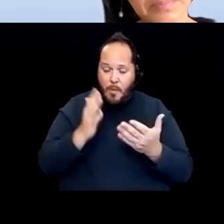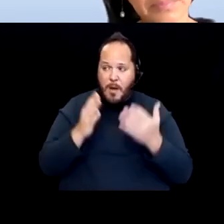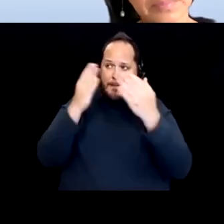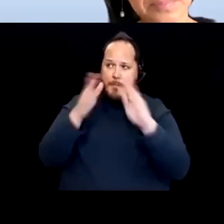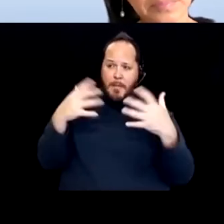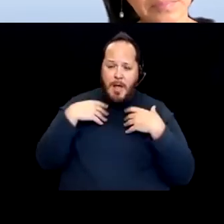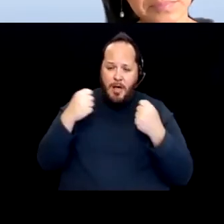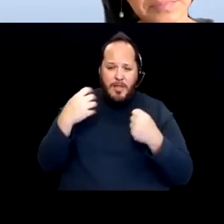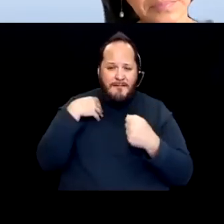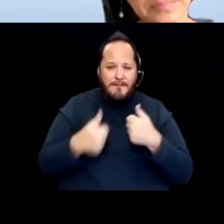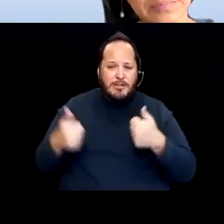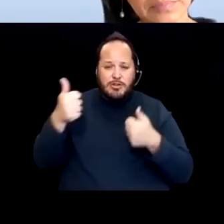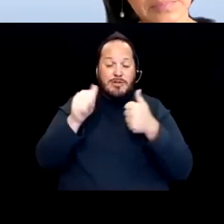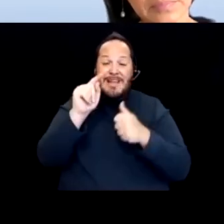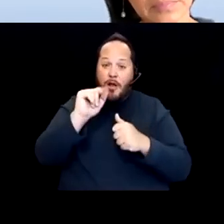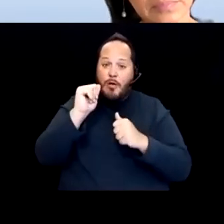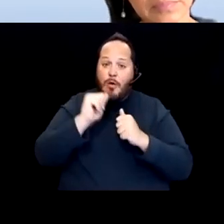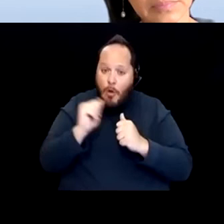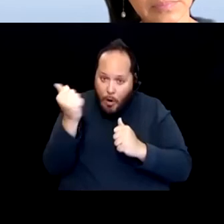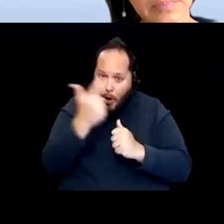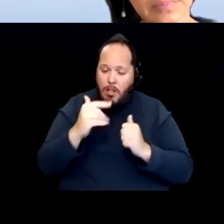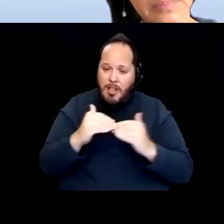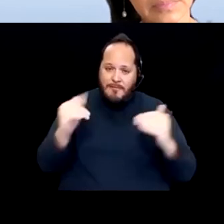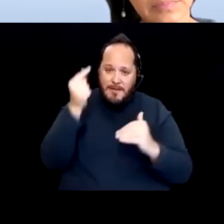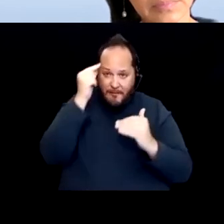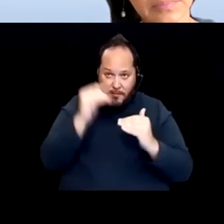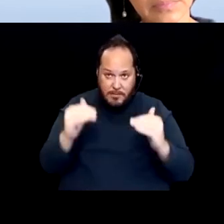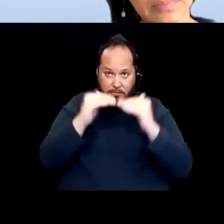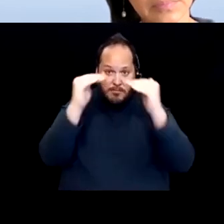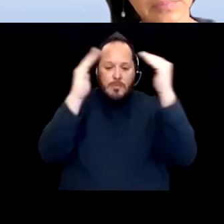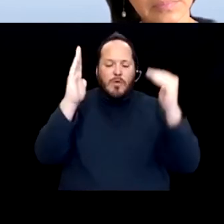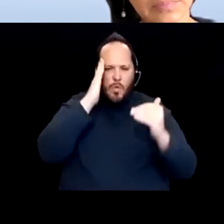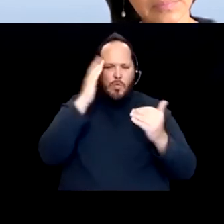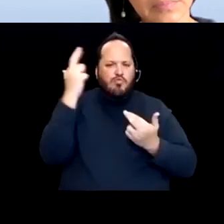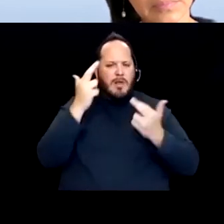at all levels of government will say, "We have to develop deeper disability confidence."